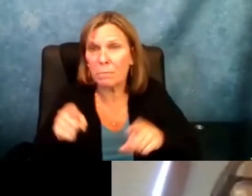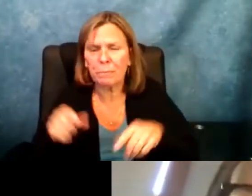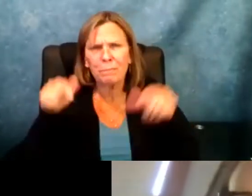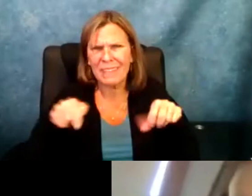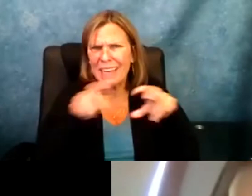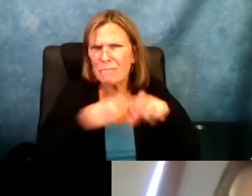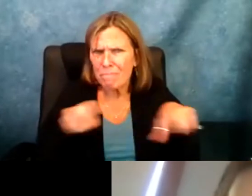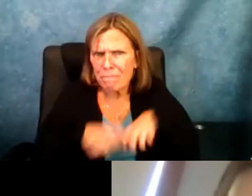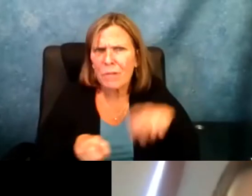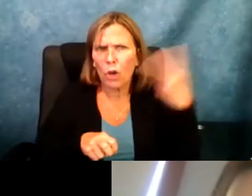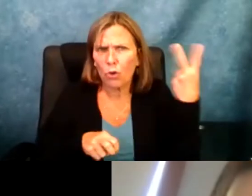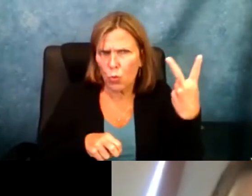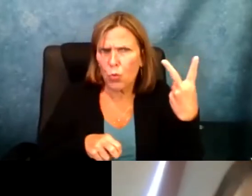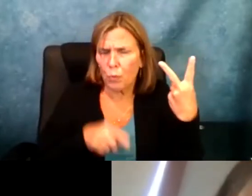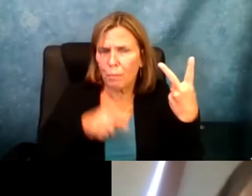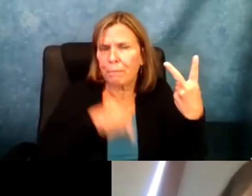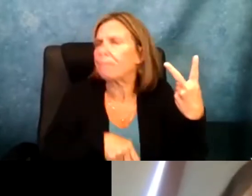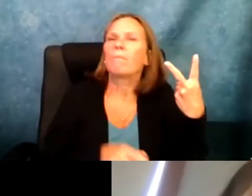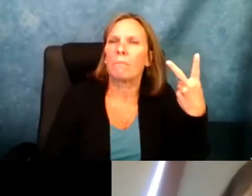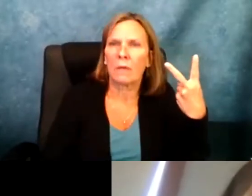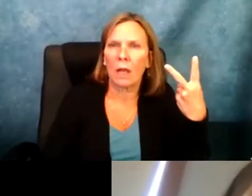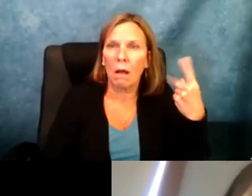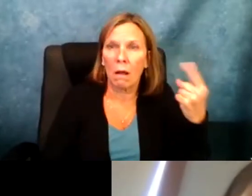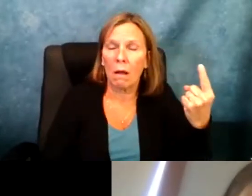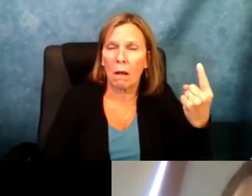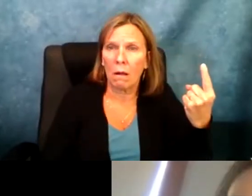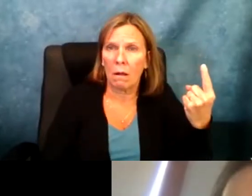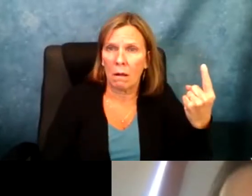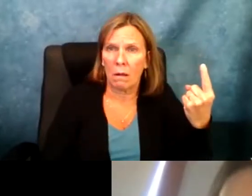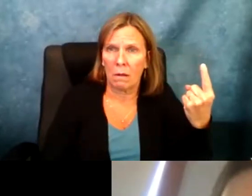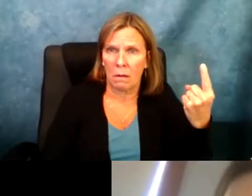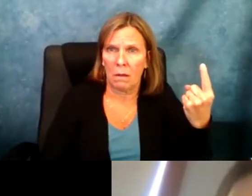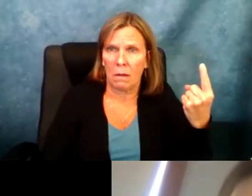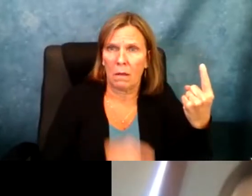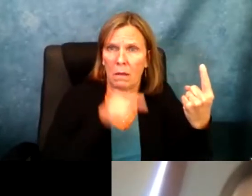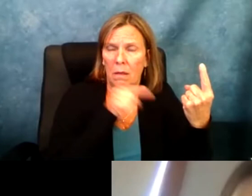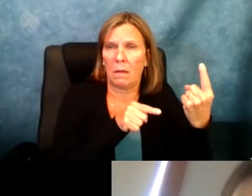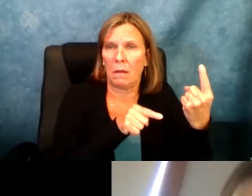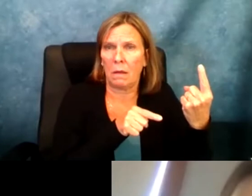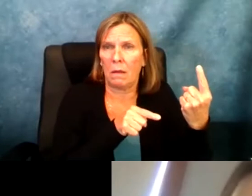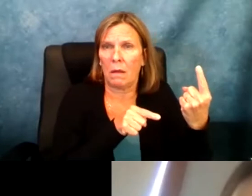but, yeah. Sefakor: Thank you, Celilo. So the focus of this workshop is from two panel sessions that